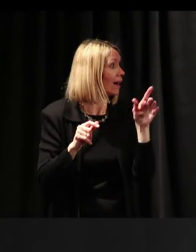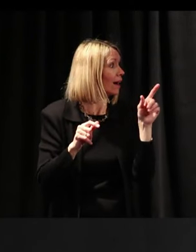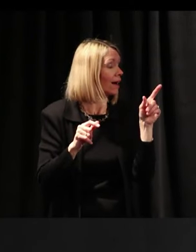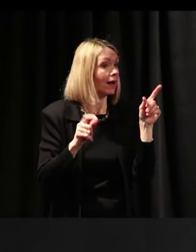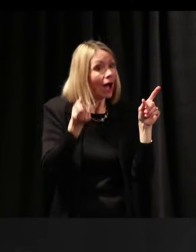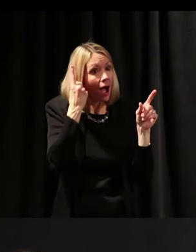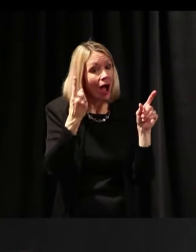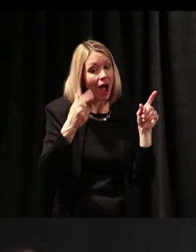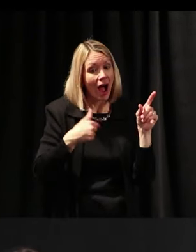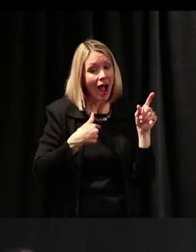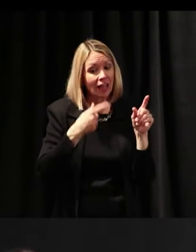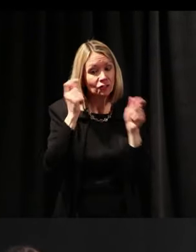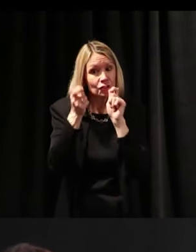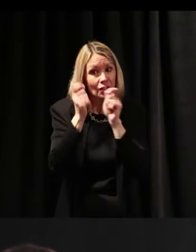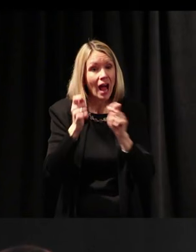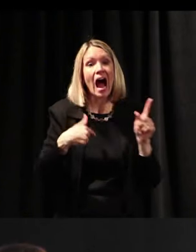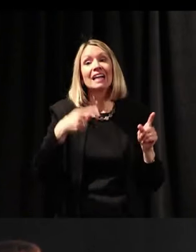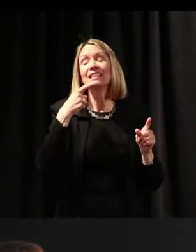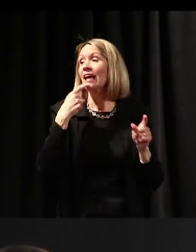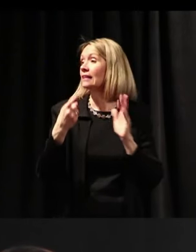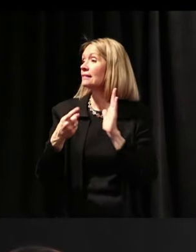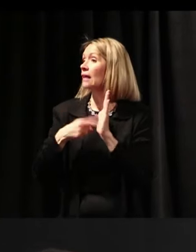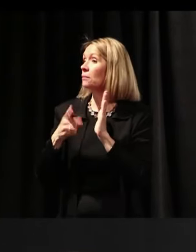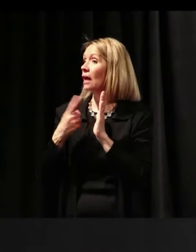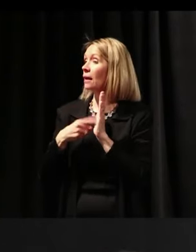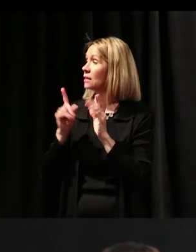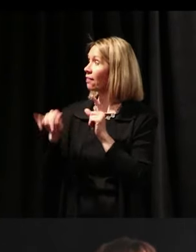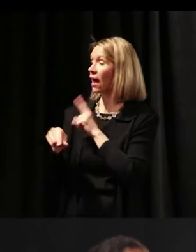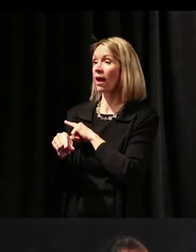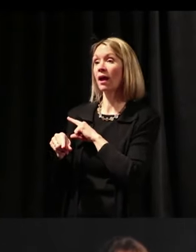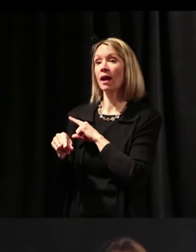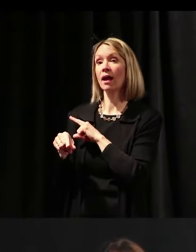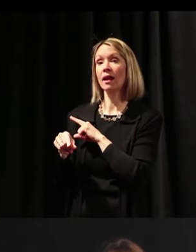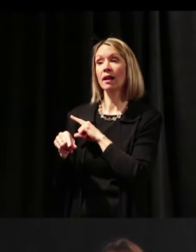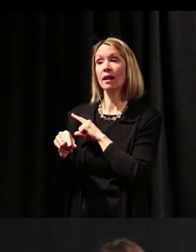Ch-ch-chc-chuh but I say that sometimes that,